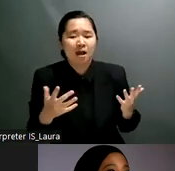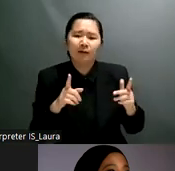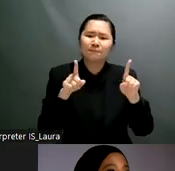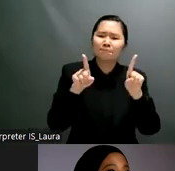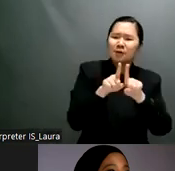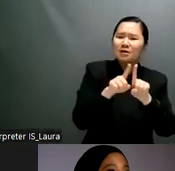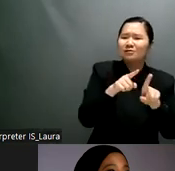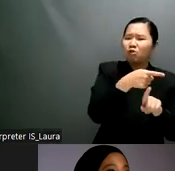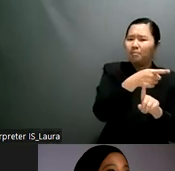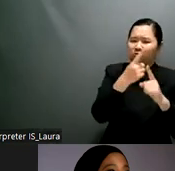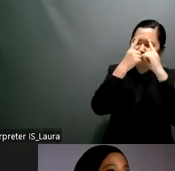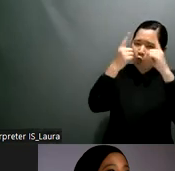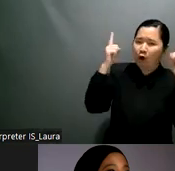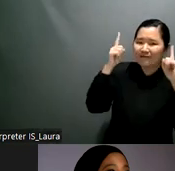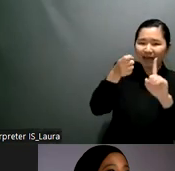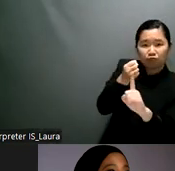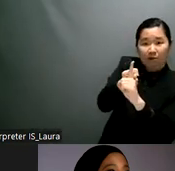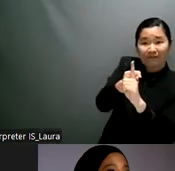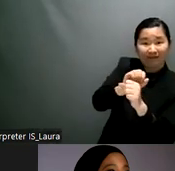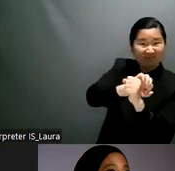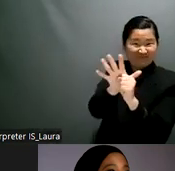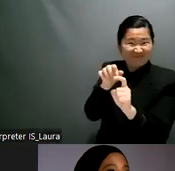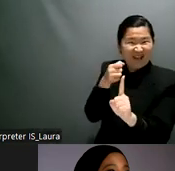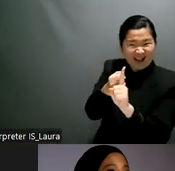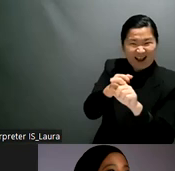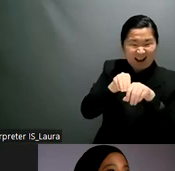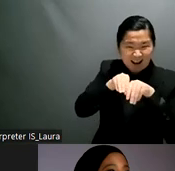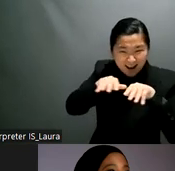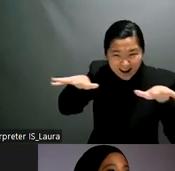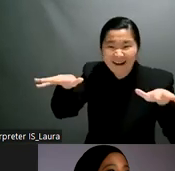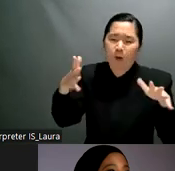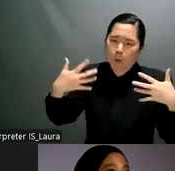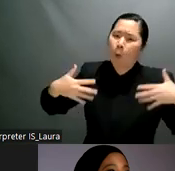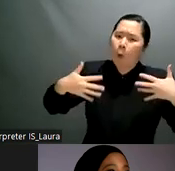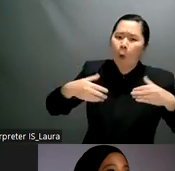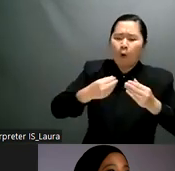in germany for example 12 disabled people drowned in small group homes due to the lack